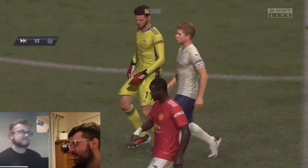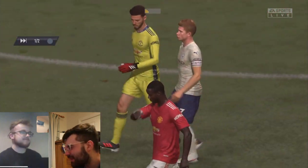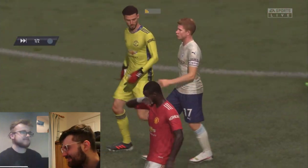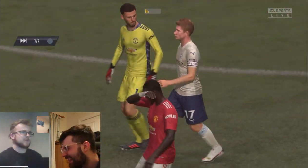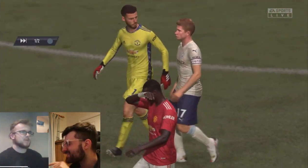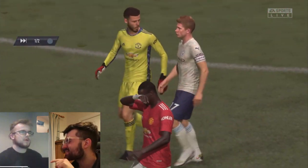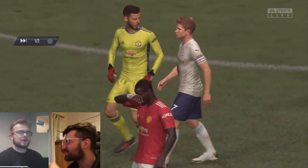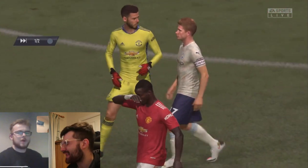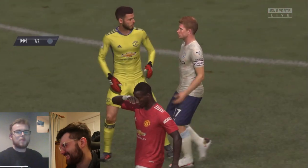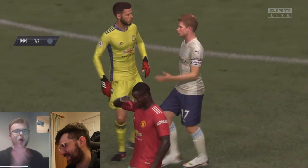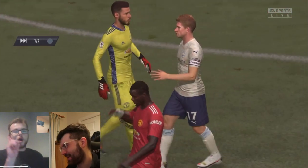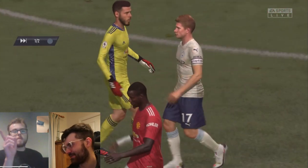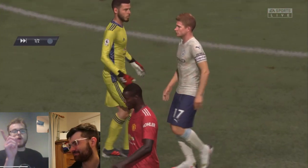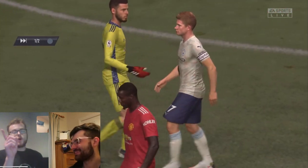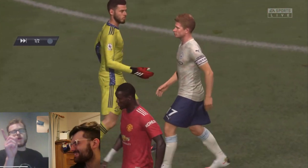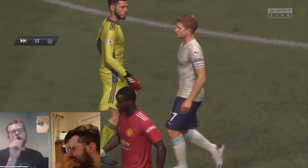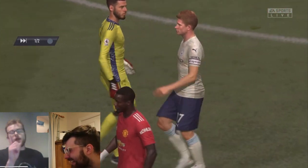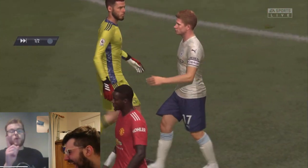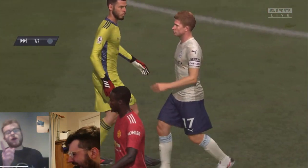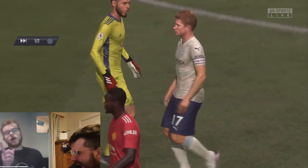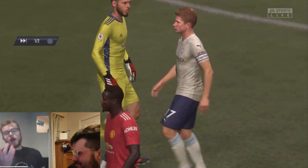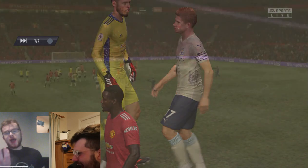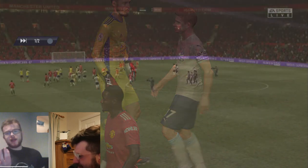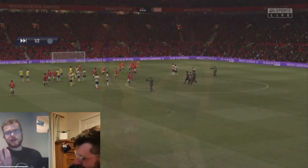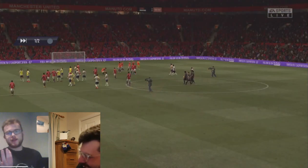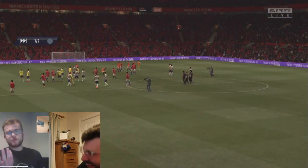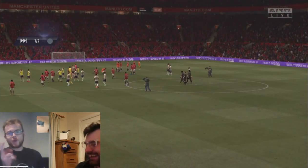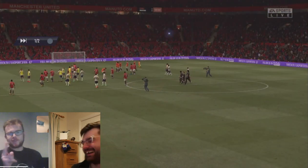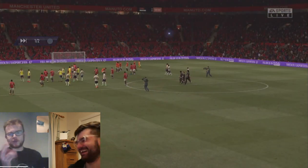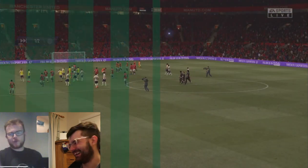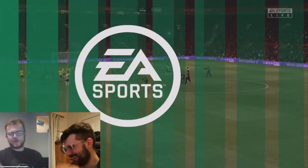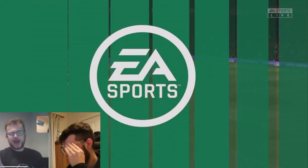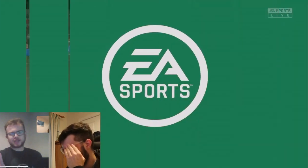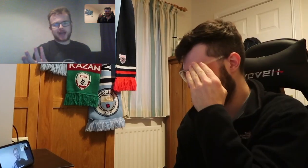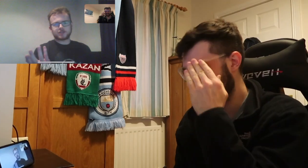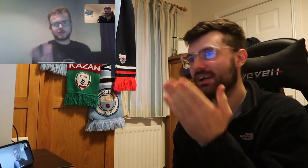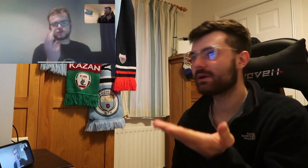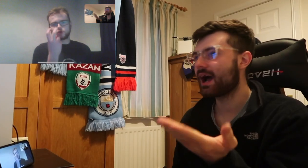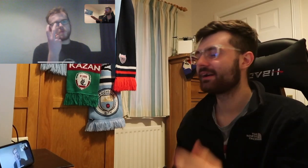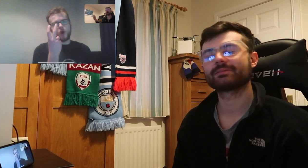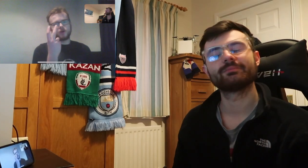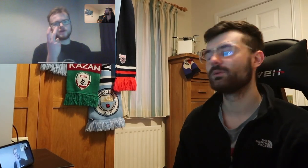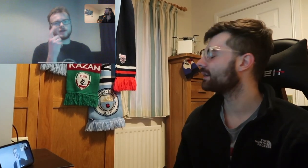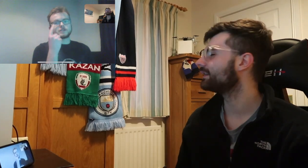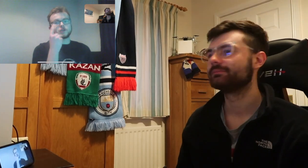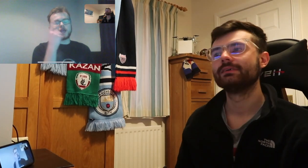Thomas: especially with that sweaty goal! Rhys: oh , woah! Thomas: Take care, BYE BYE! Rhys: let's do a re-match! Thomas: no we can't Thomas: we can't